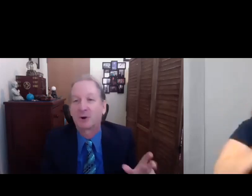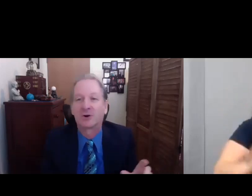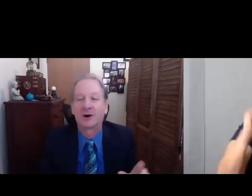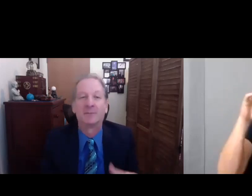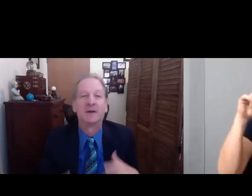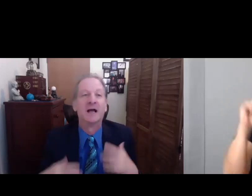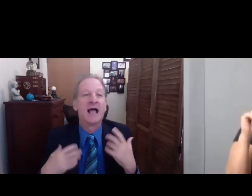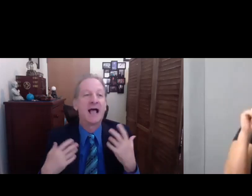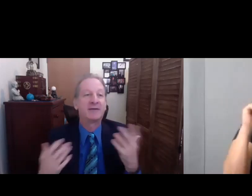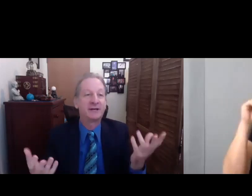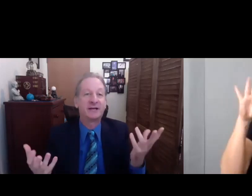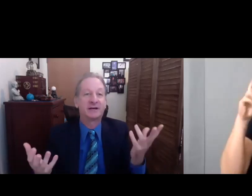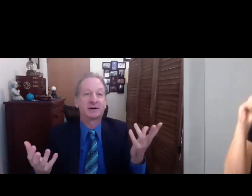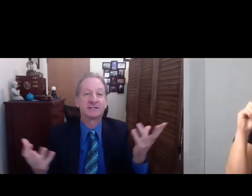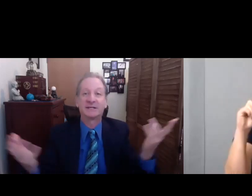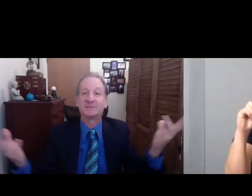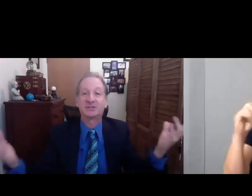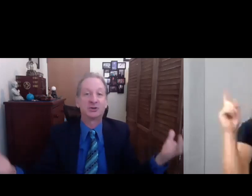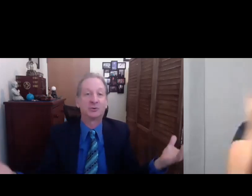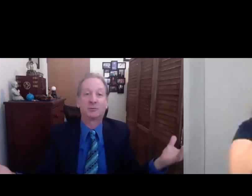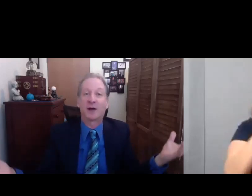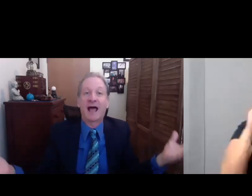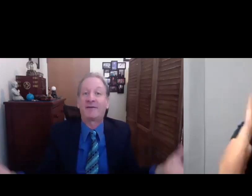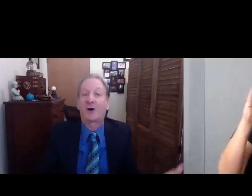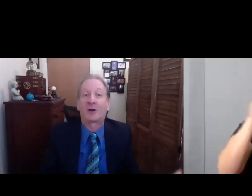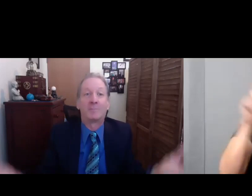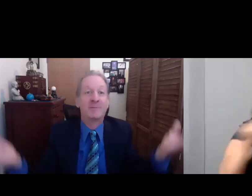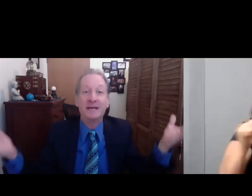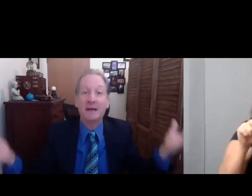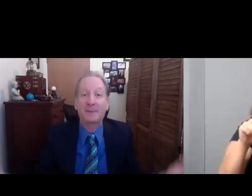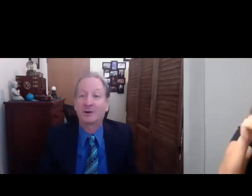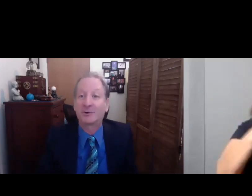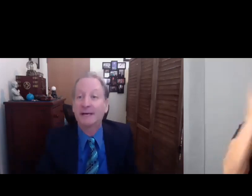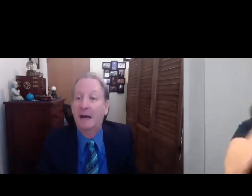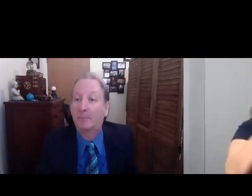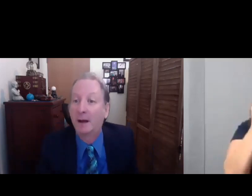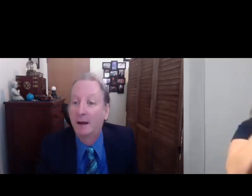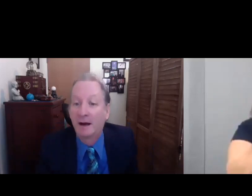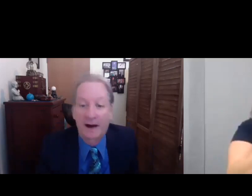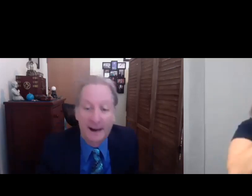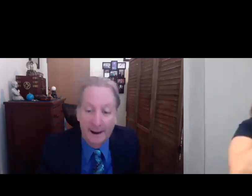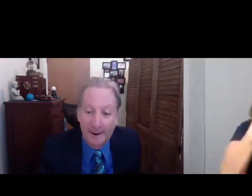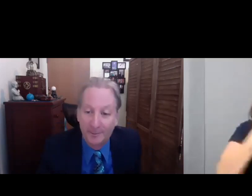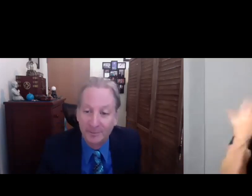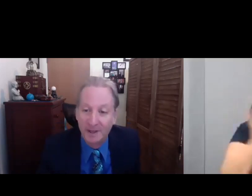the Biz program every year seems to have our meet up and greet up. Um